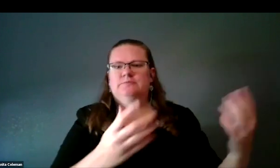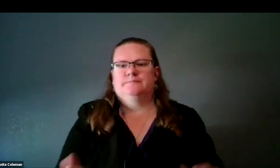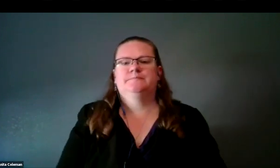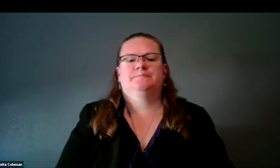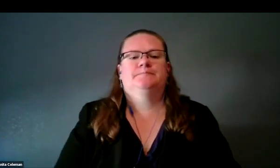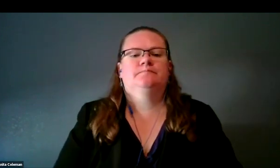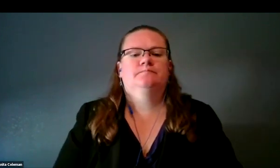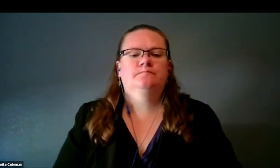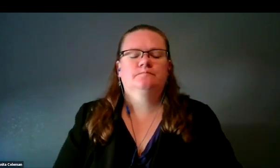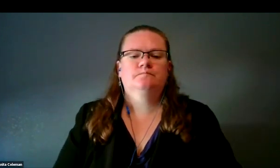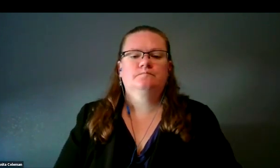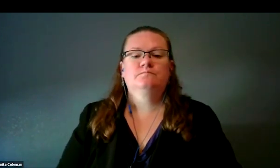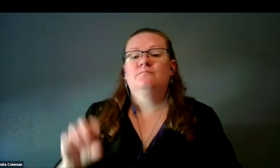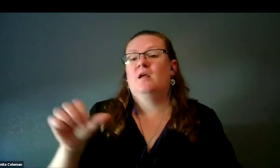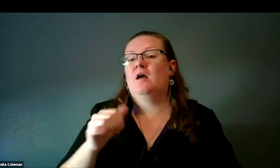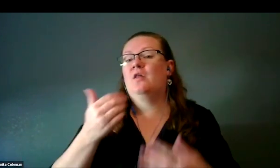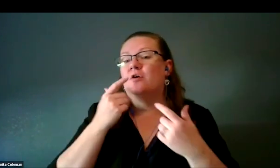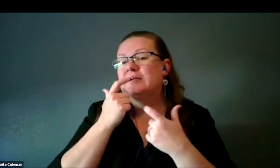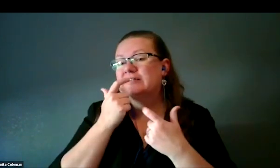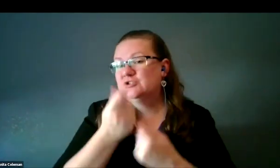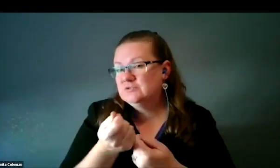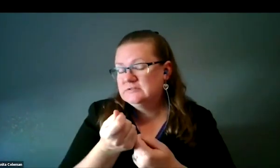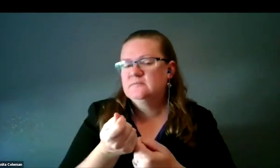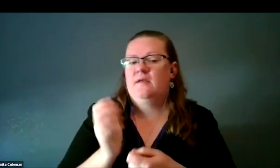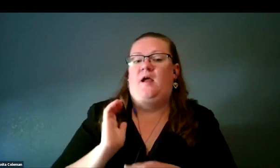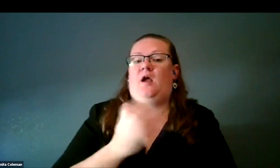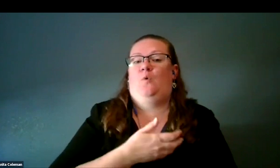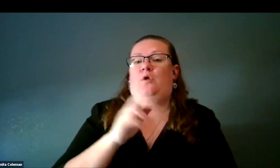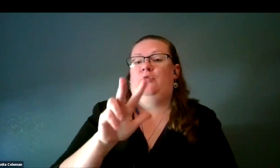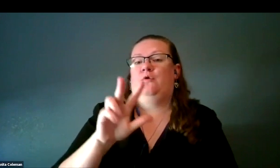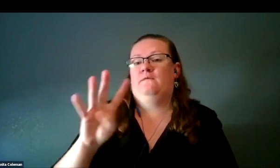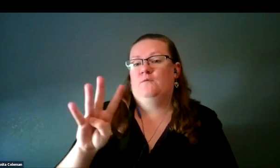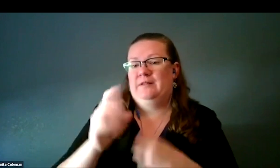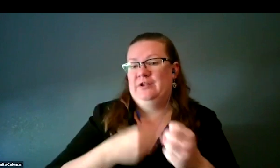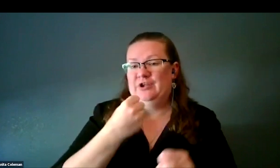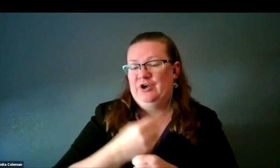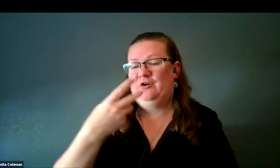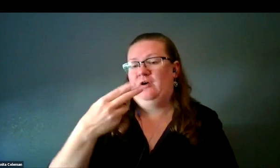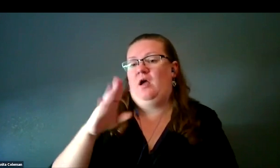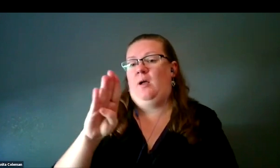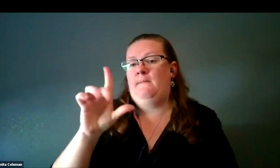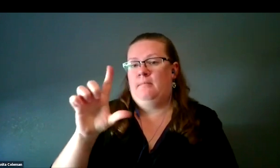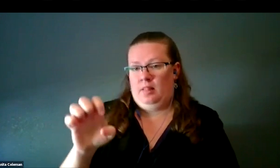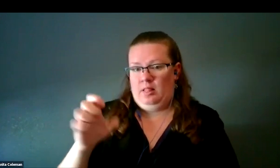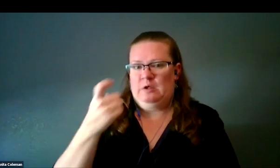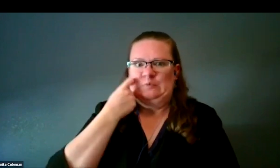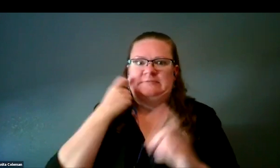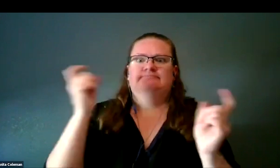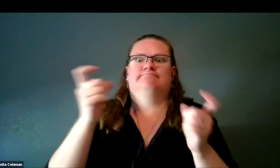The other interesting thing with Hubble is, though, this is our 34th year. We just celebrated our 34th anniversary